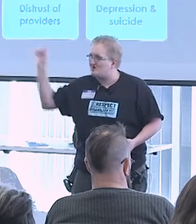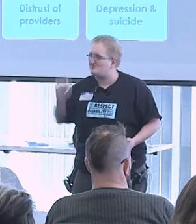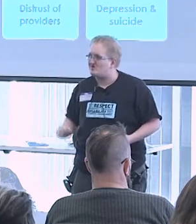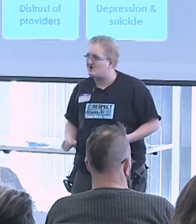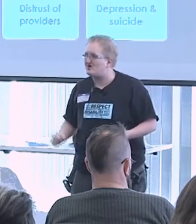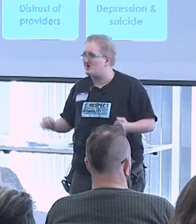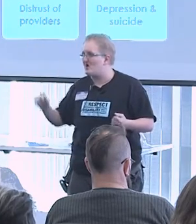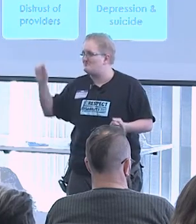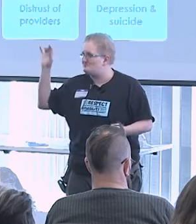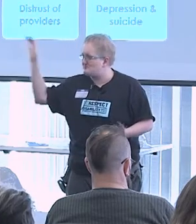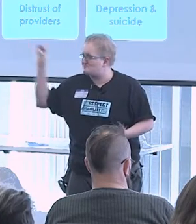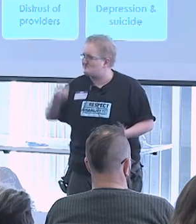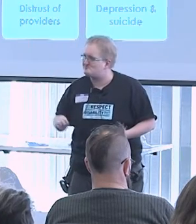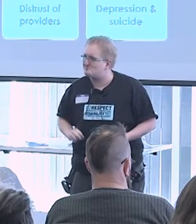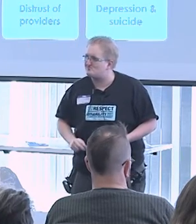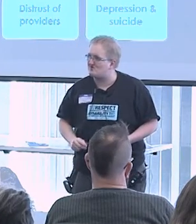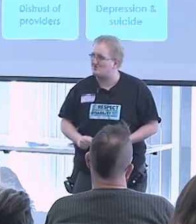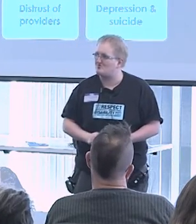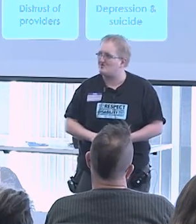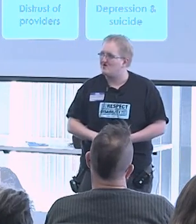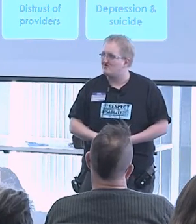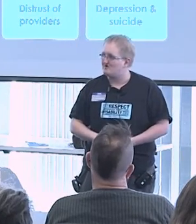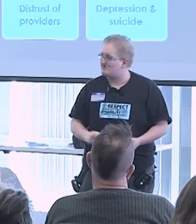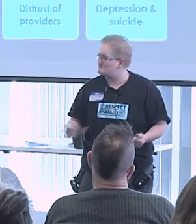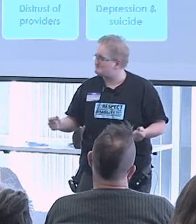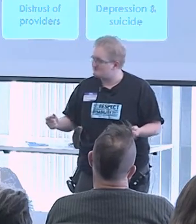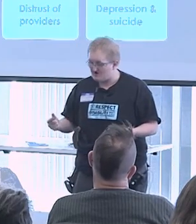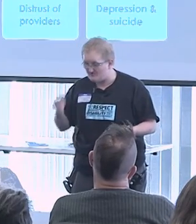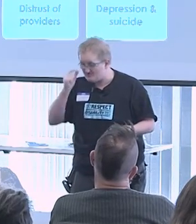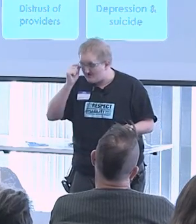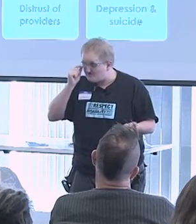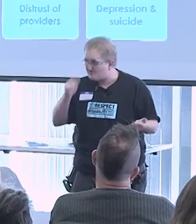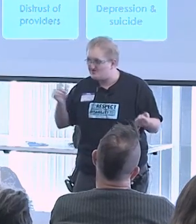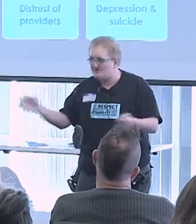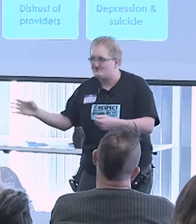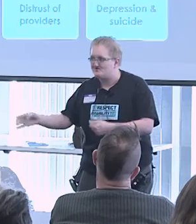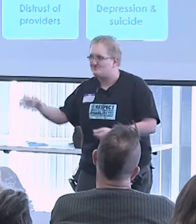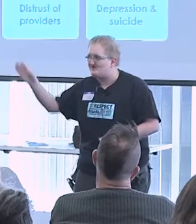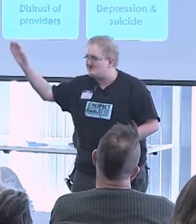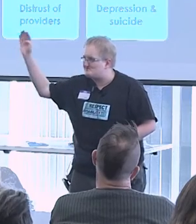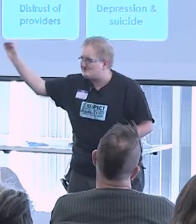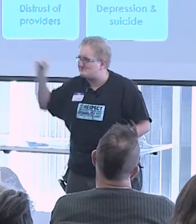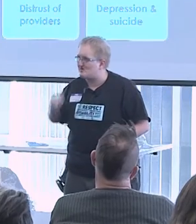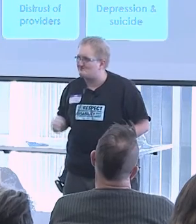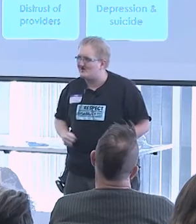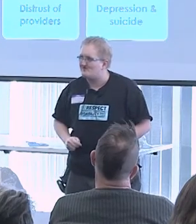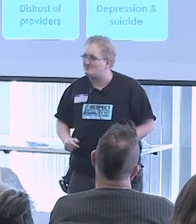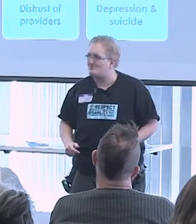their decisions are, their access to everything is made contingent on behavior.